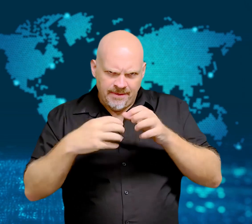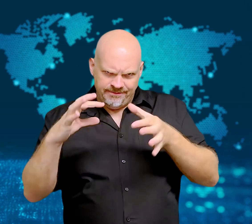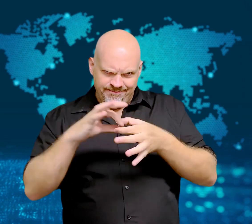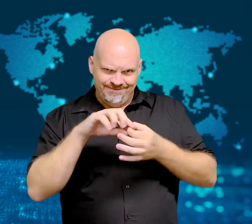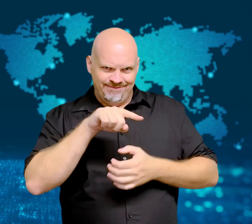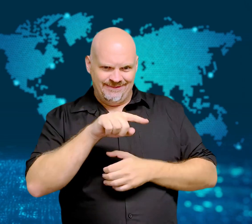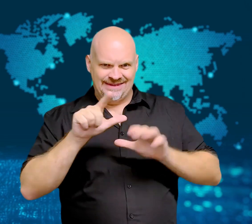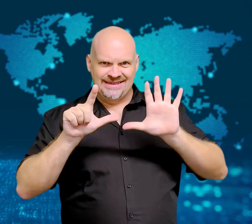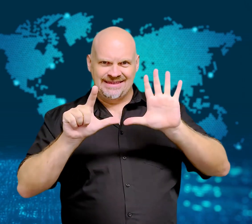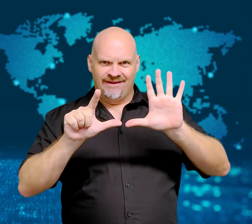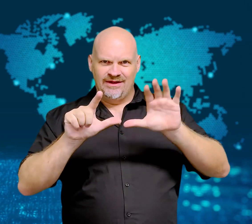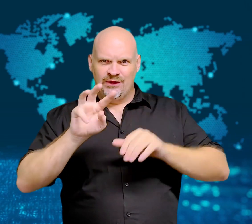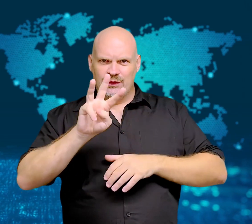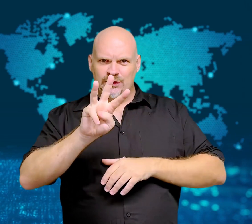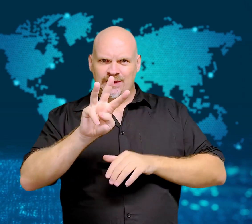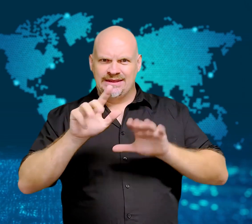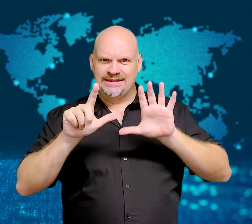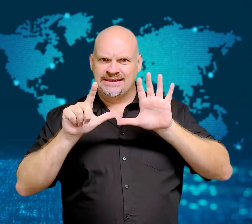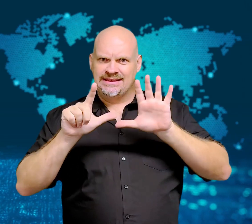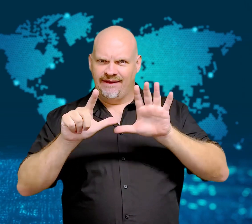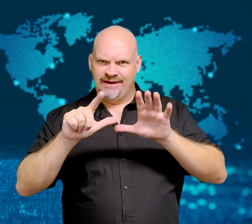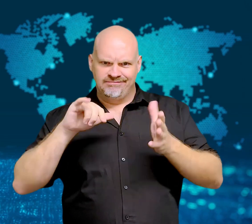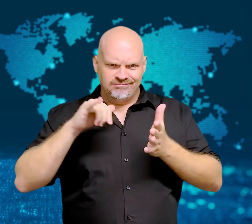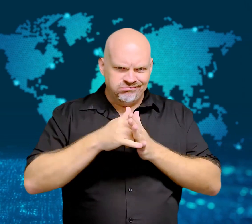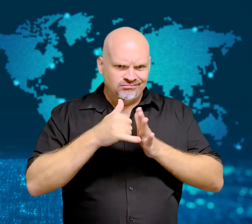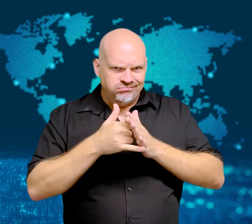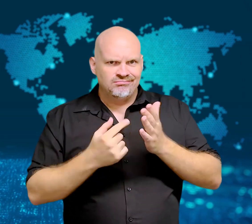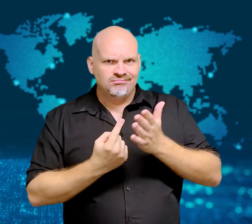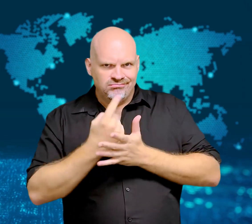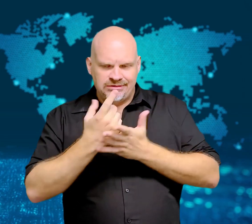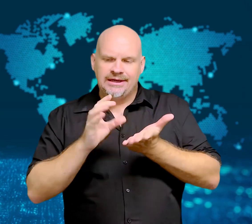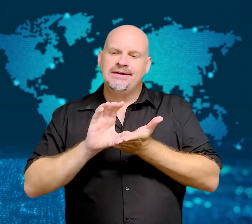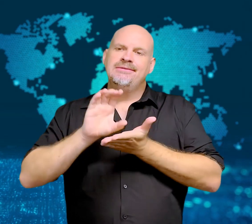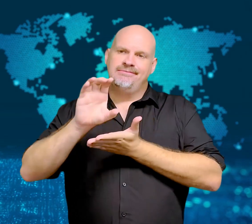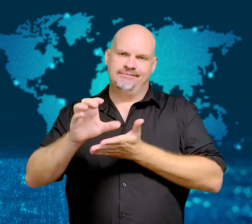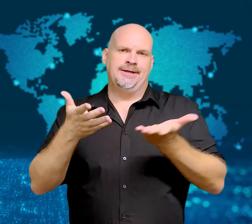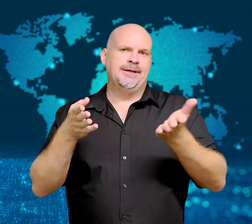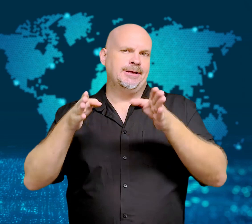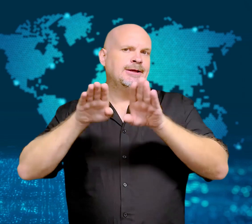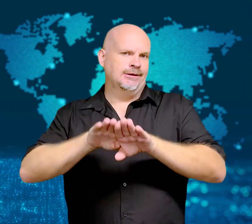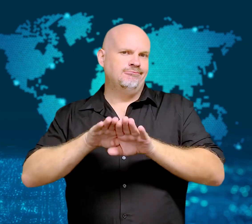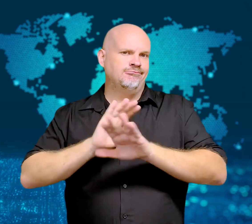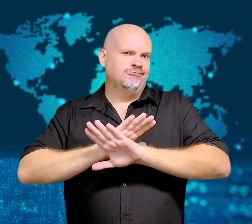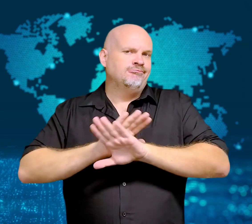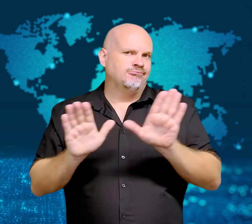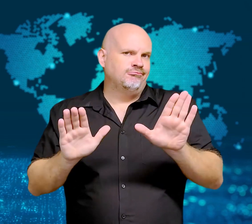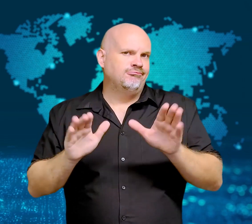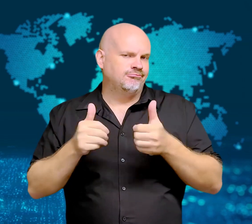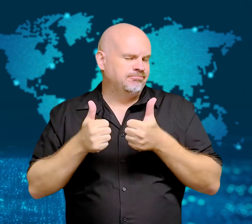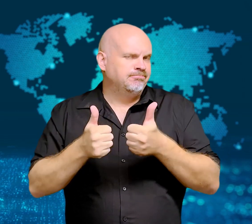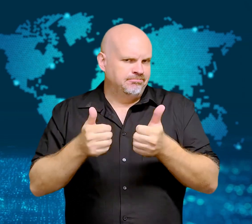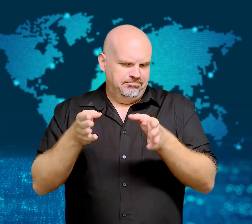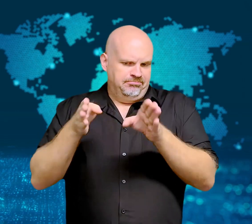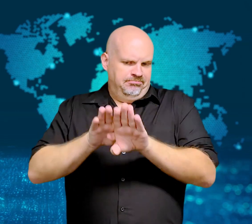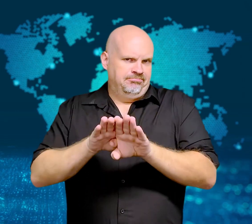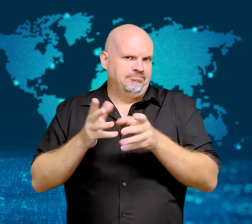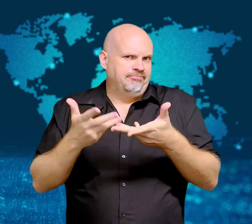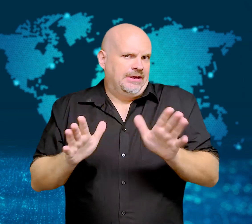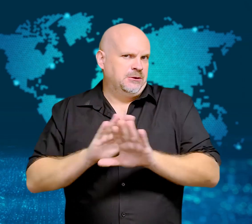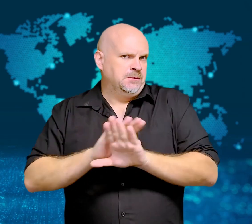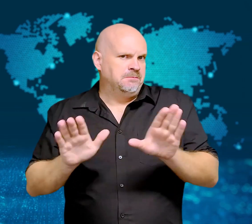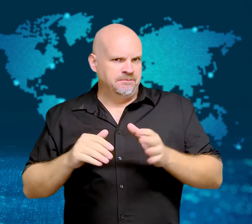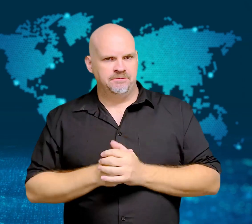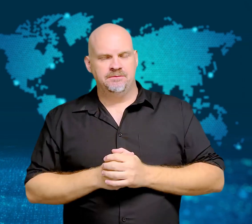"fully resolves the SEC's previously disclosed inquiry into matters